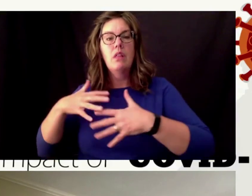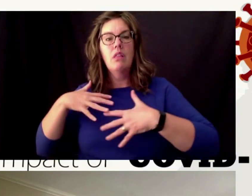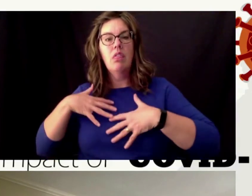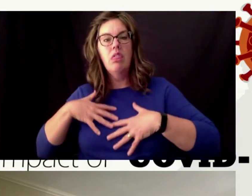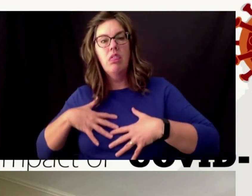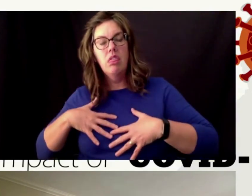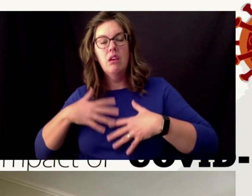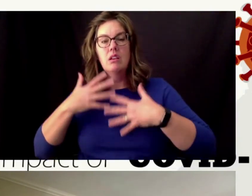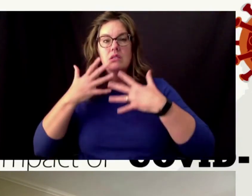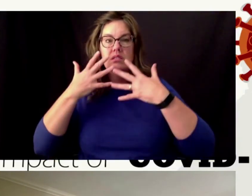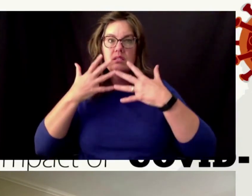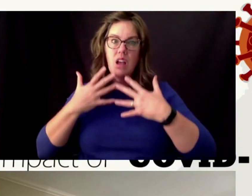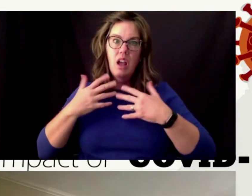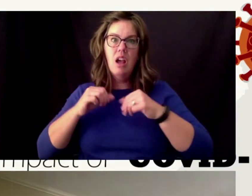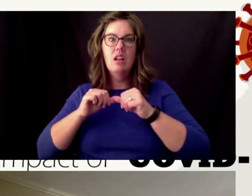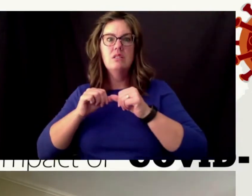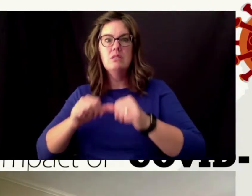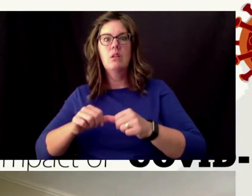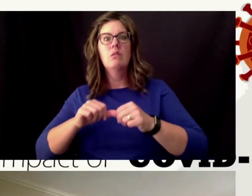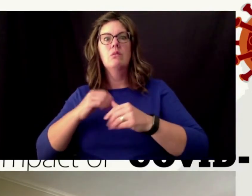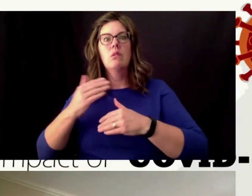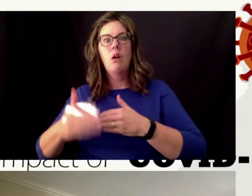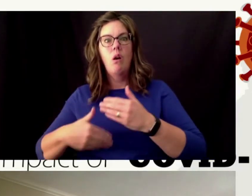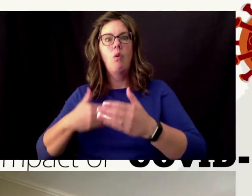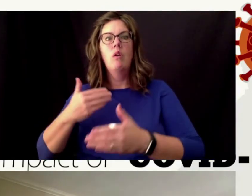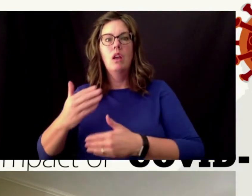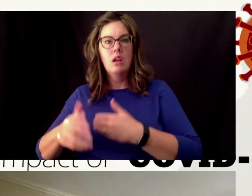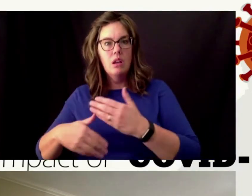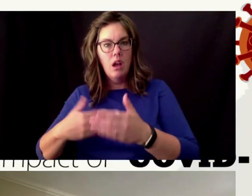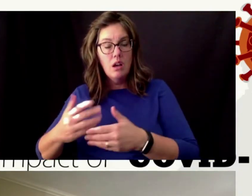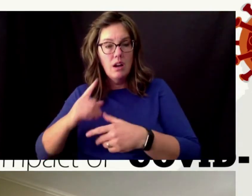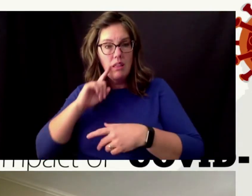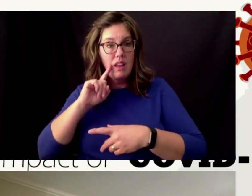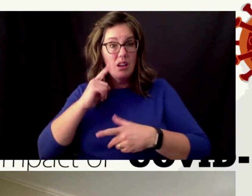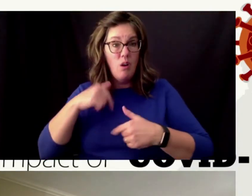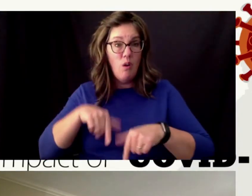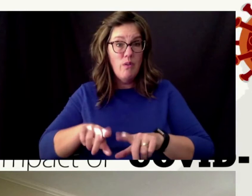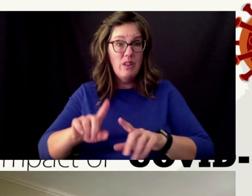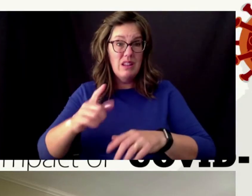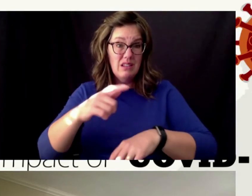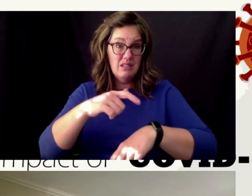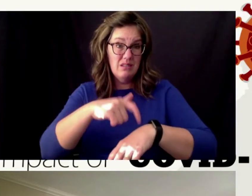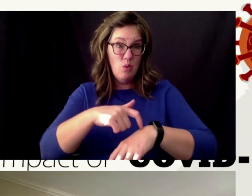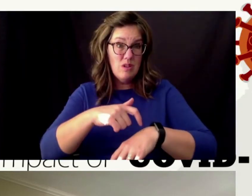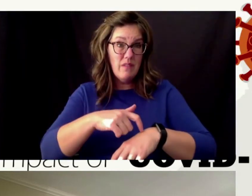um you know and i think that over the course of it it was really hard to say this is really gonna